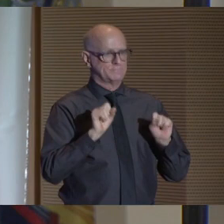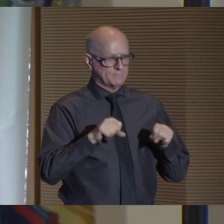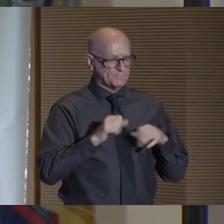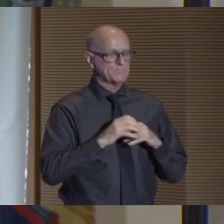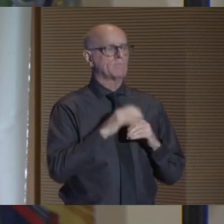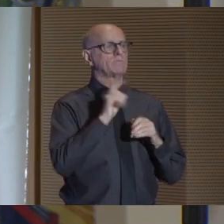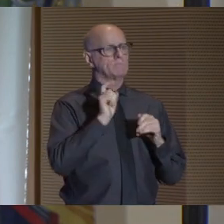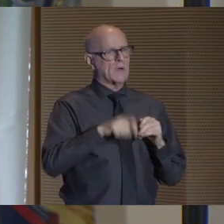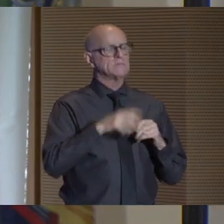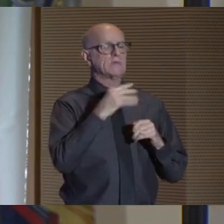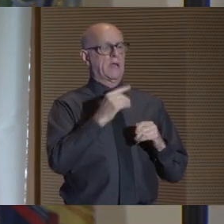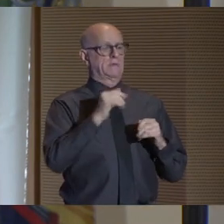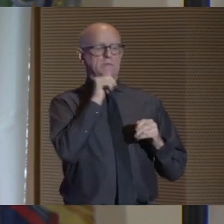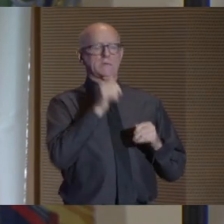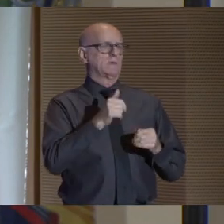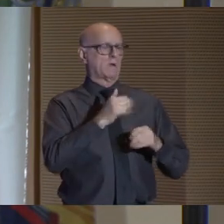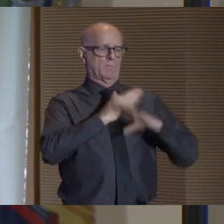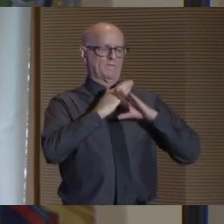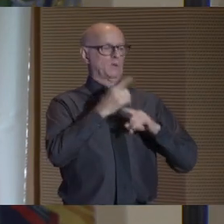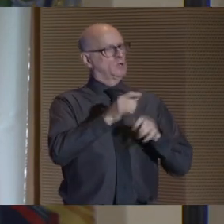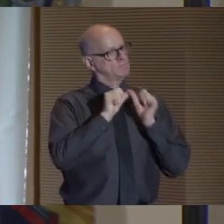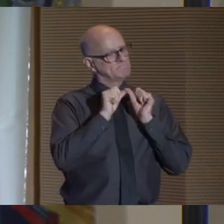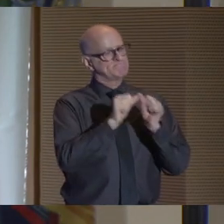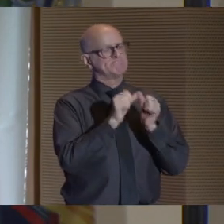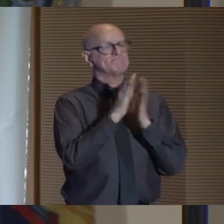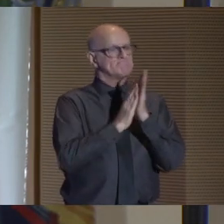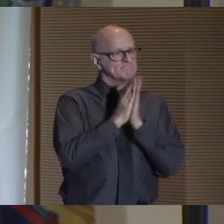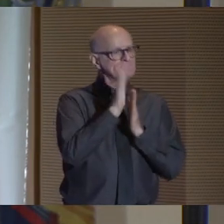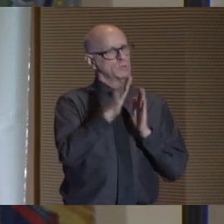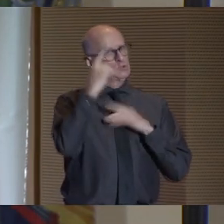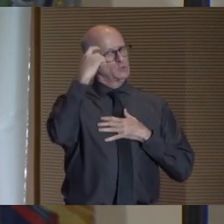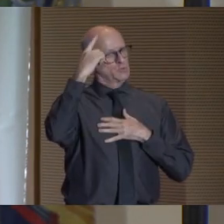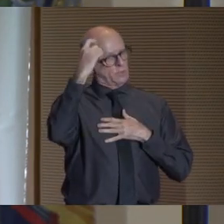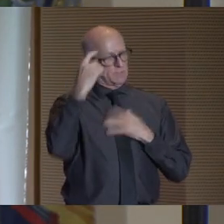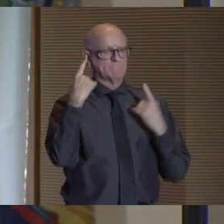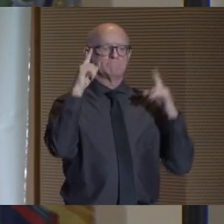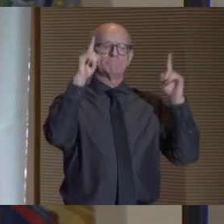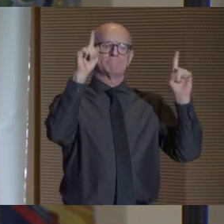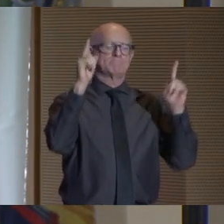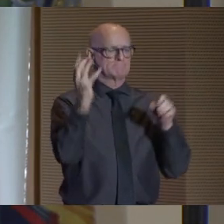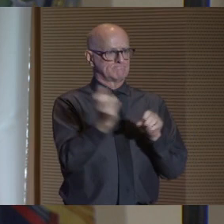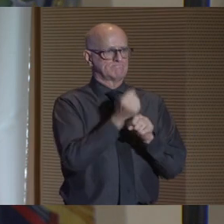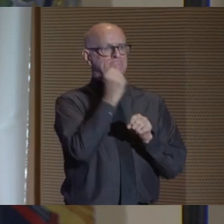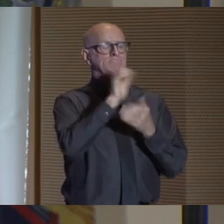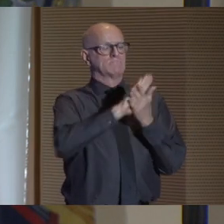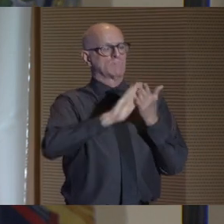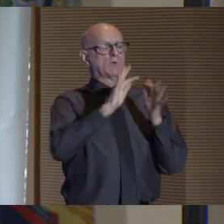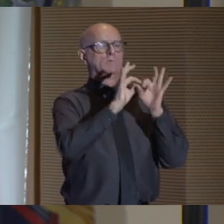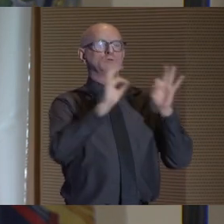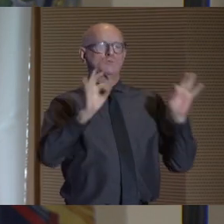But that didn't stop her from pursuing her dream to earn a college degree.